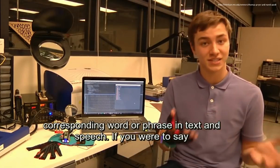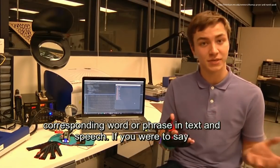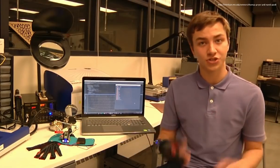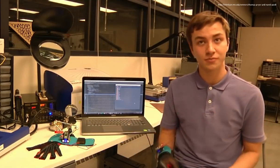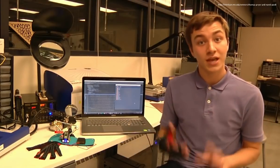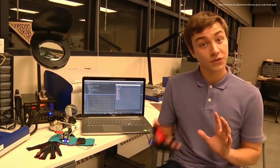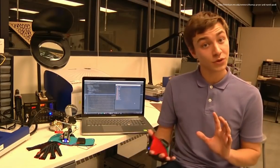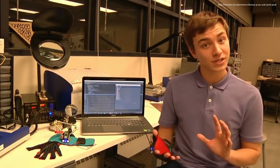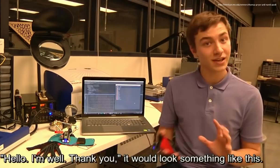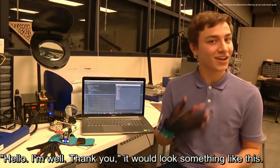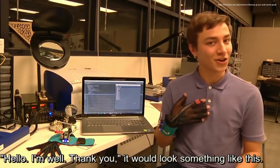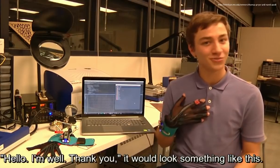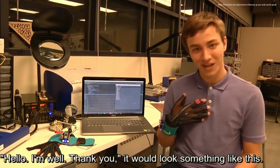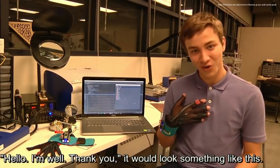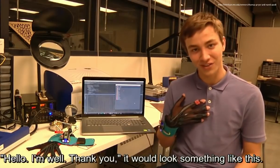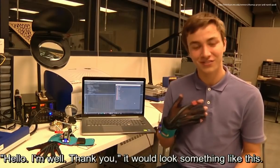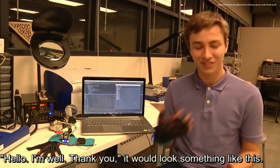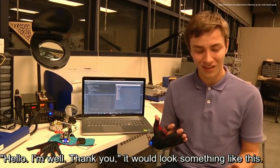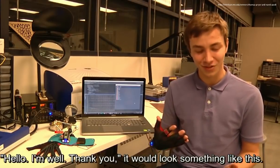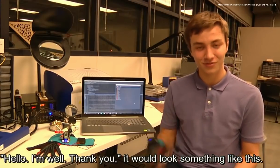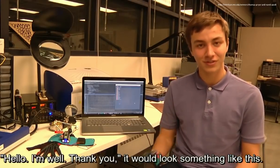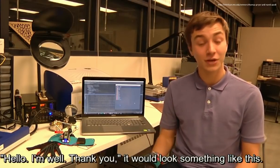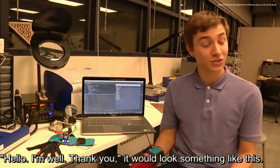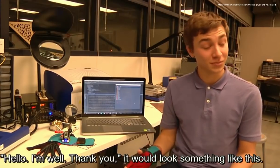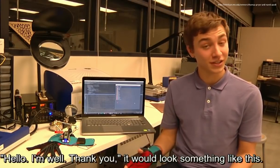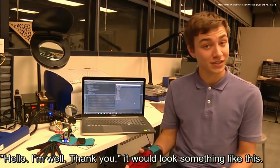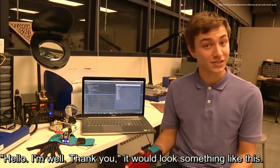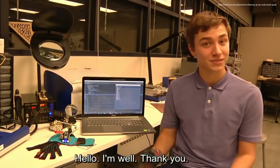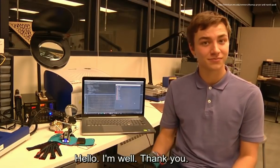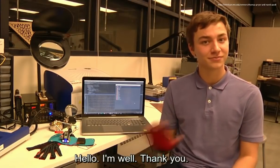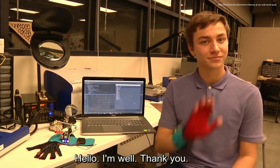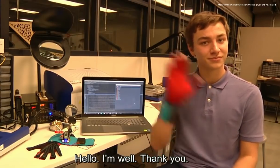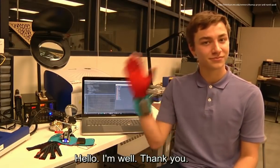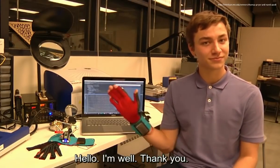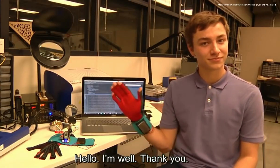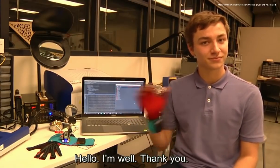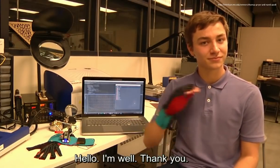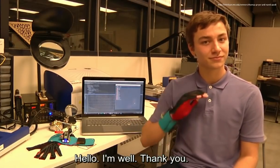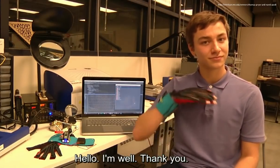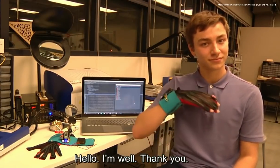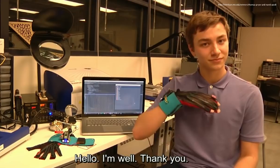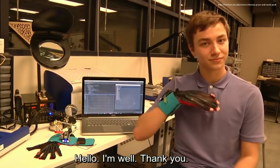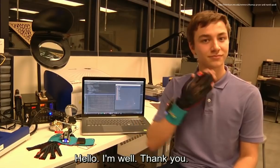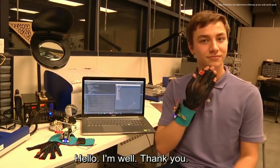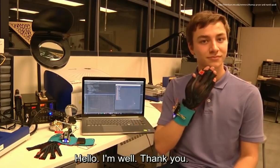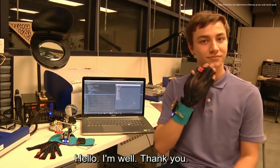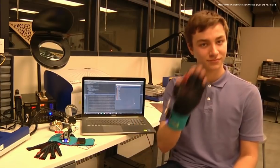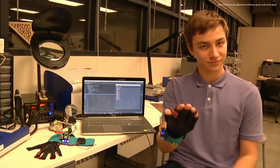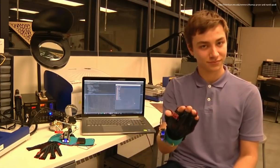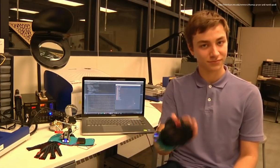speech you were to say hello and well thank you it would look something like this hello I'm well thank you